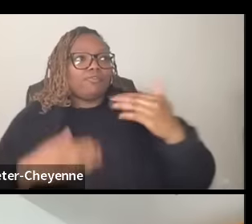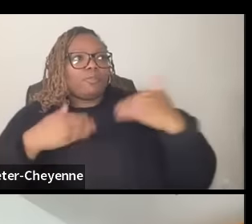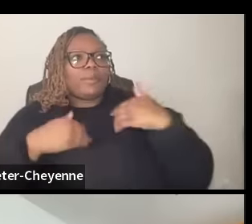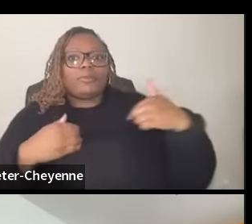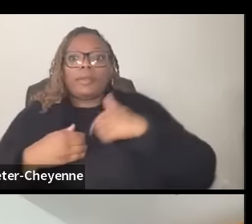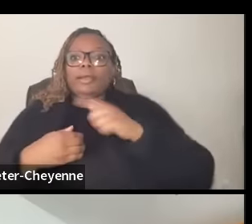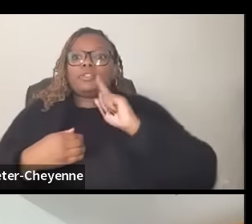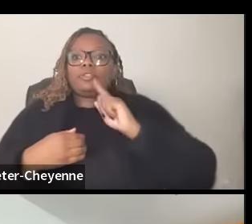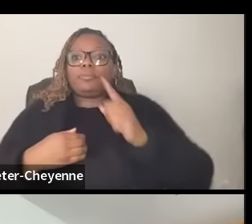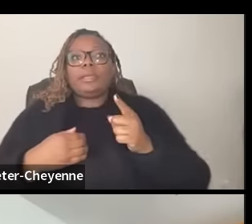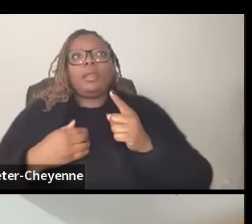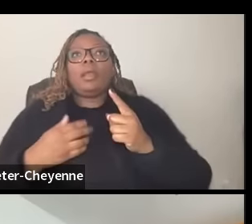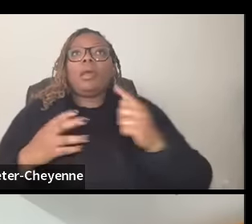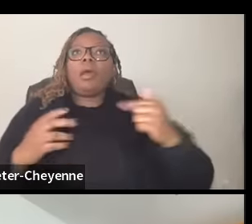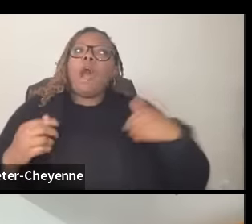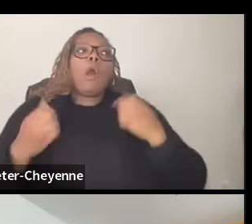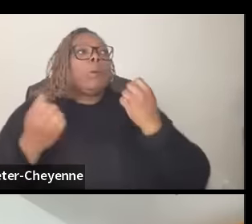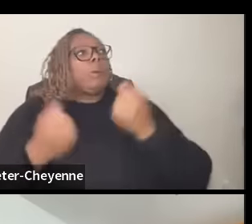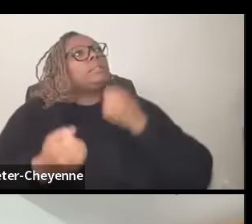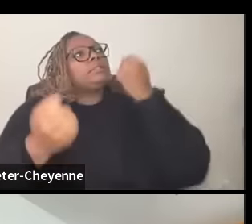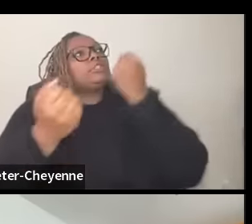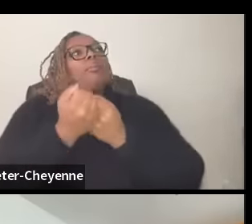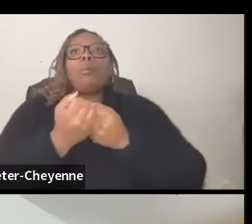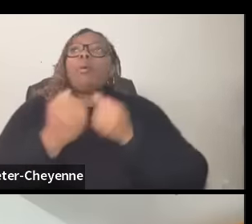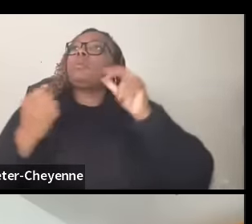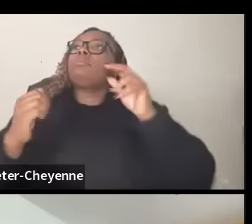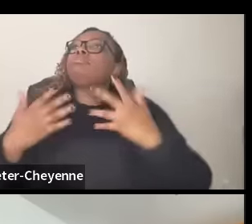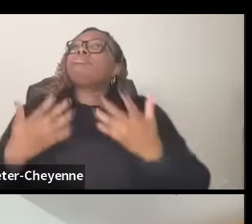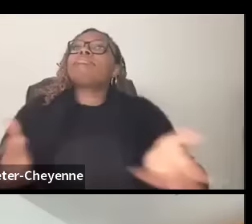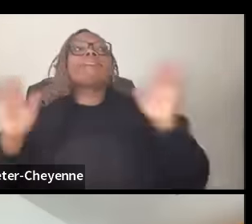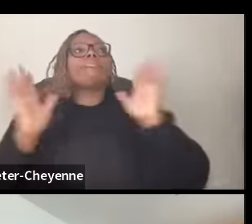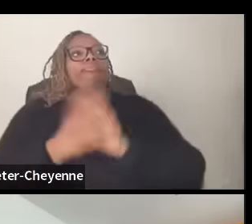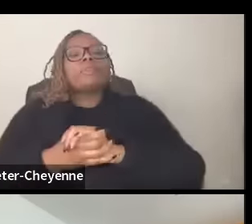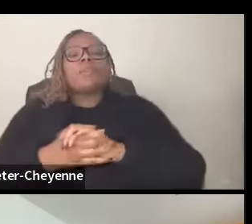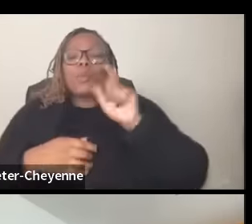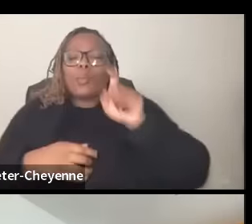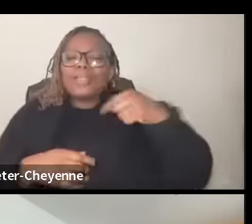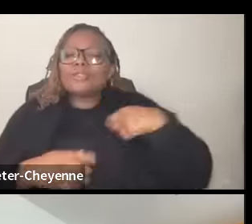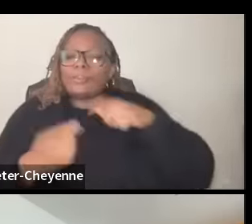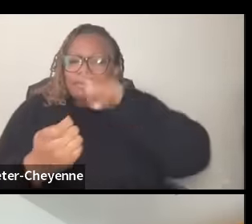in solidarity right we have to be specifically in solidarity in other words we have to know